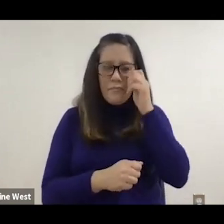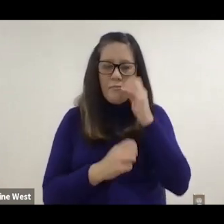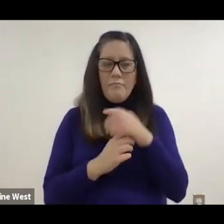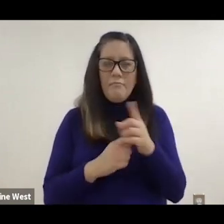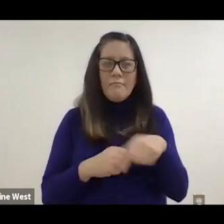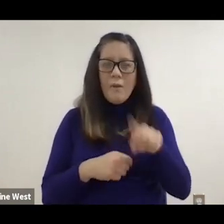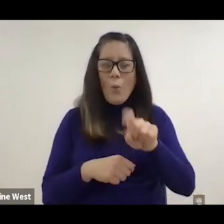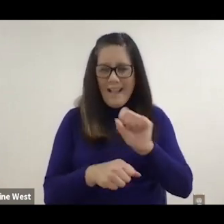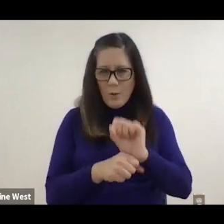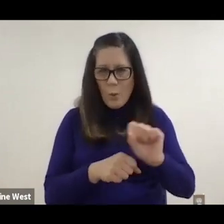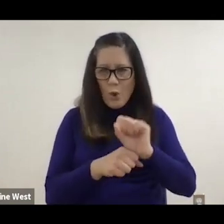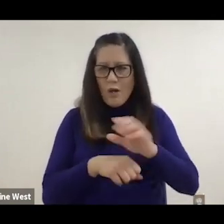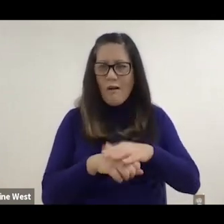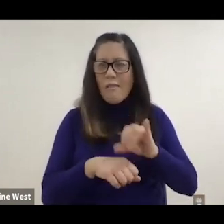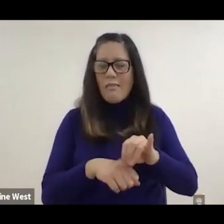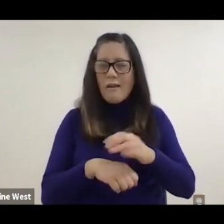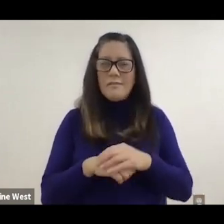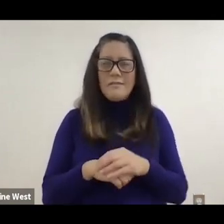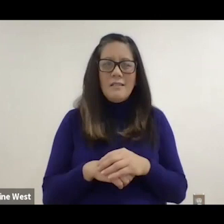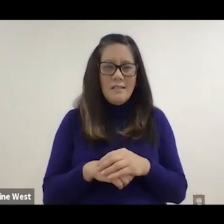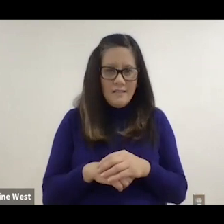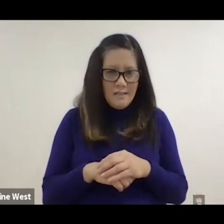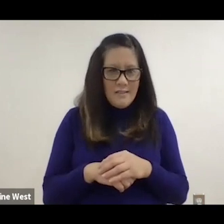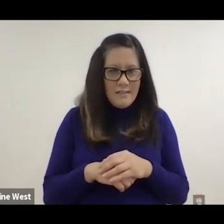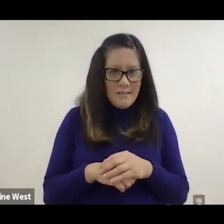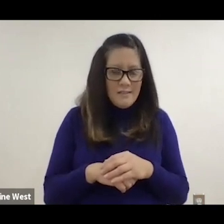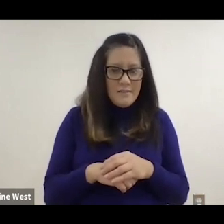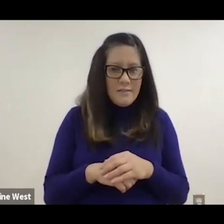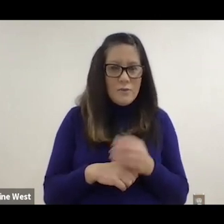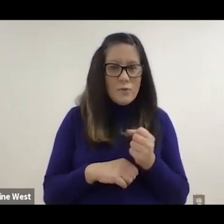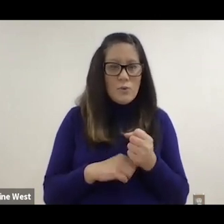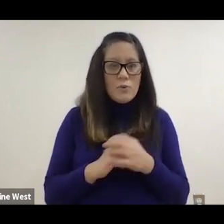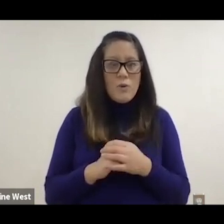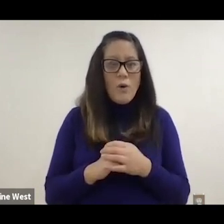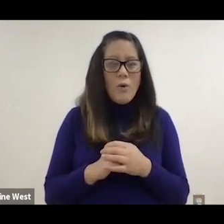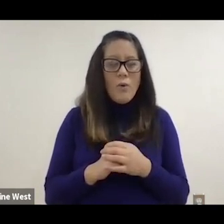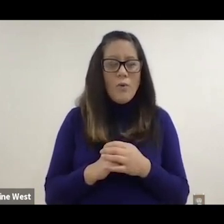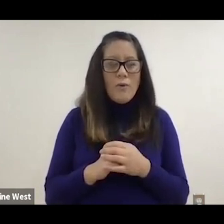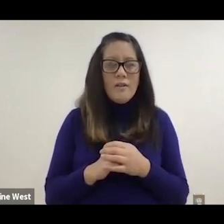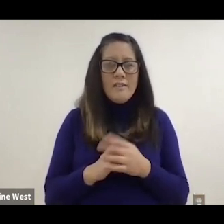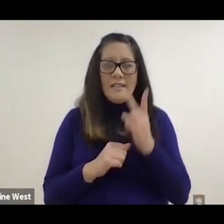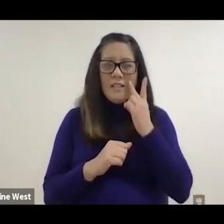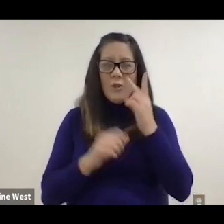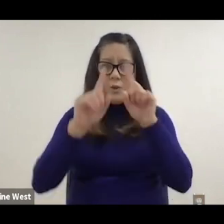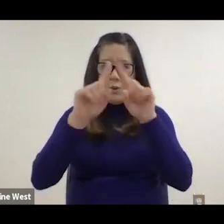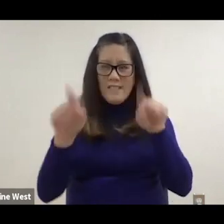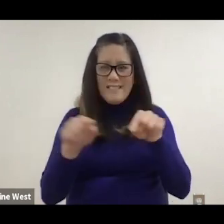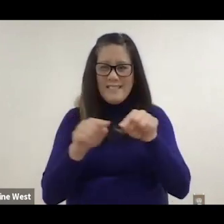to work on that as well so that this little egg shaped thing is actually a piece of stainless steel,